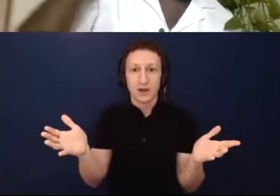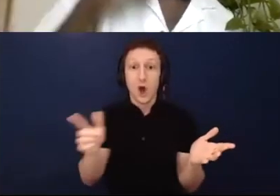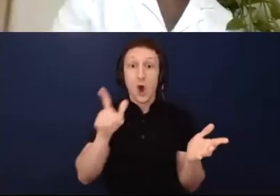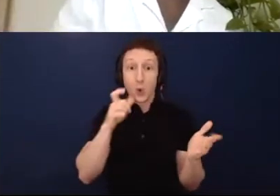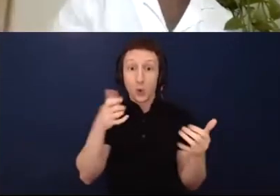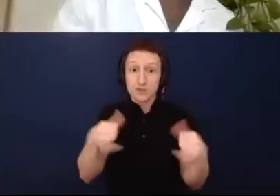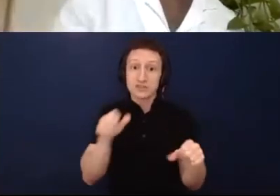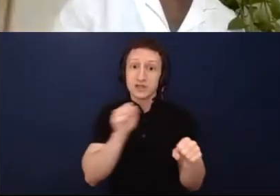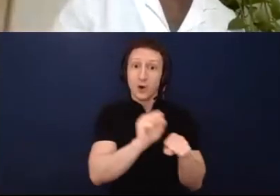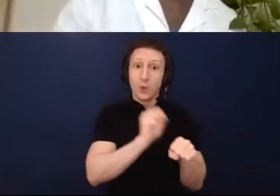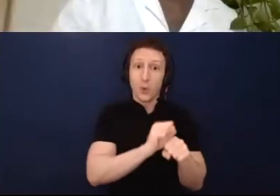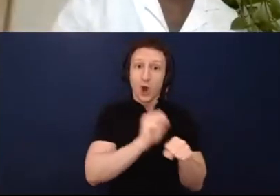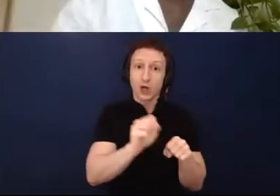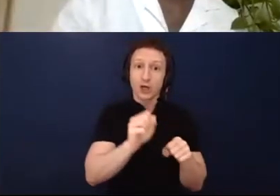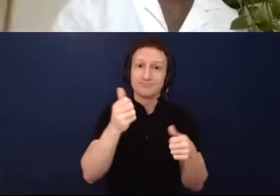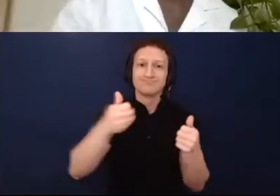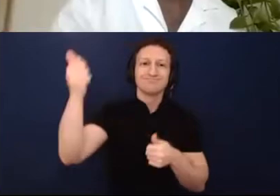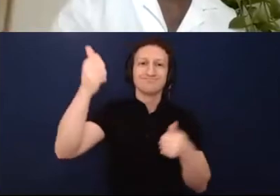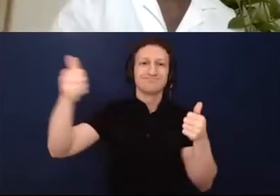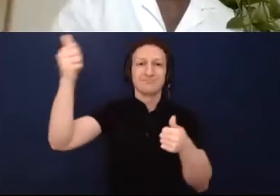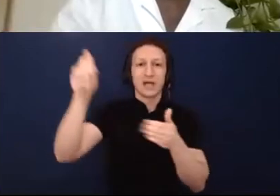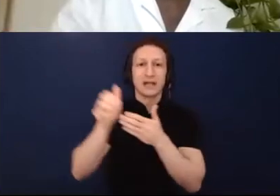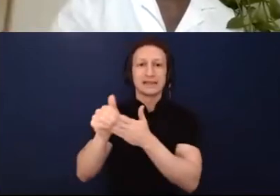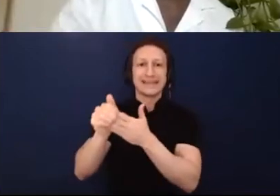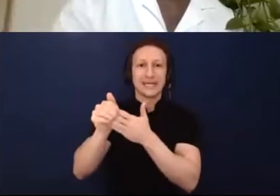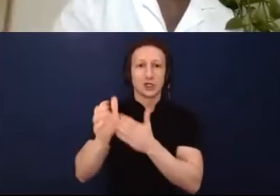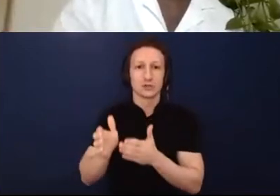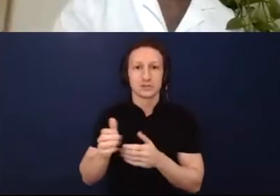large are in leadership. So that's what Russell was saying. If we don't